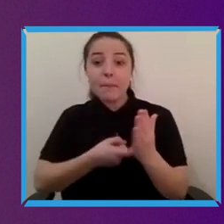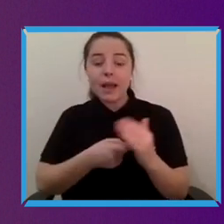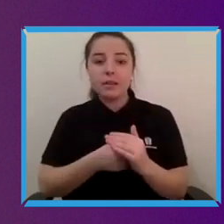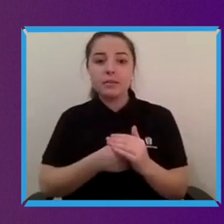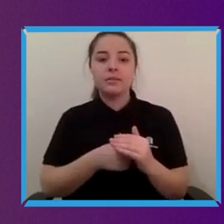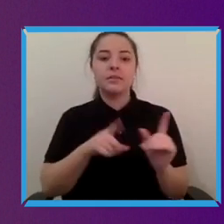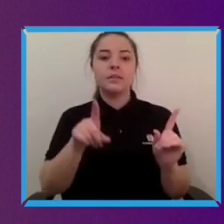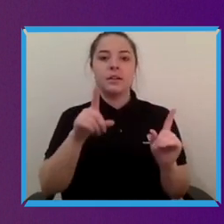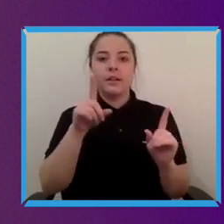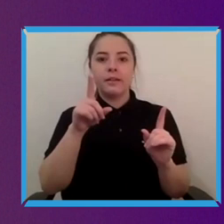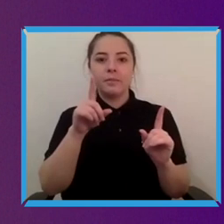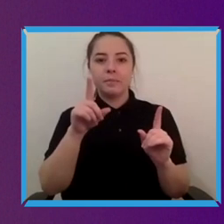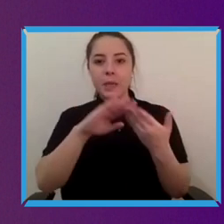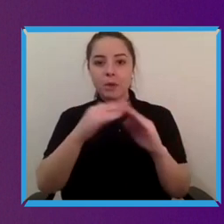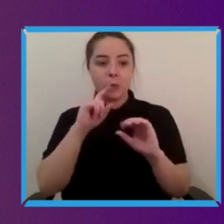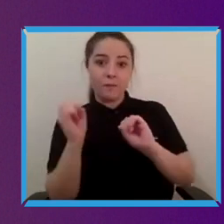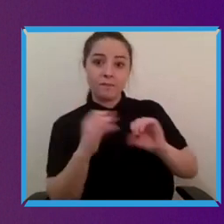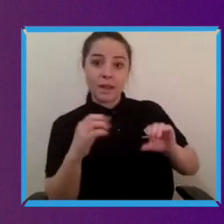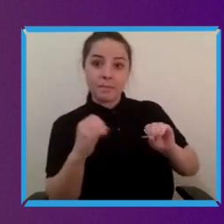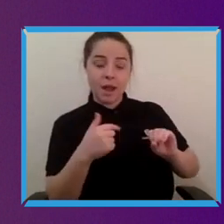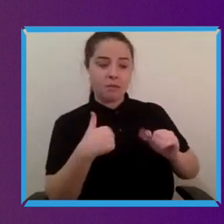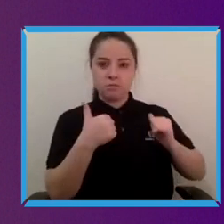I would then go and contact that property owner and so